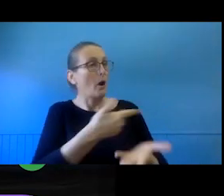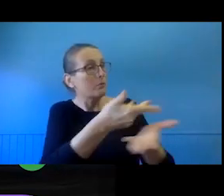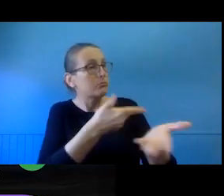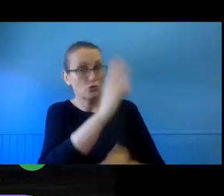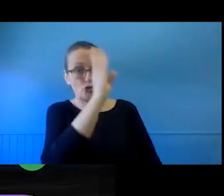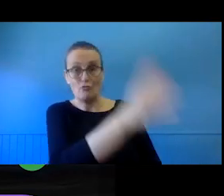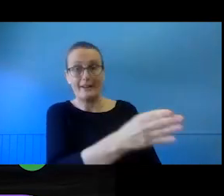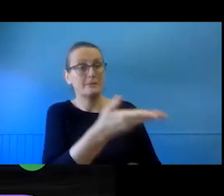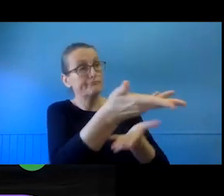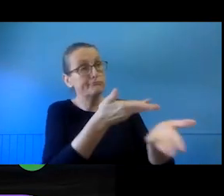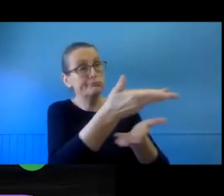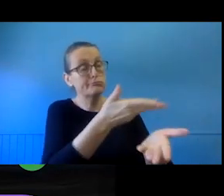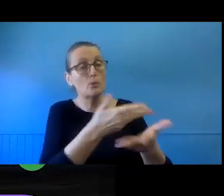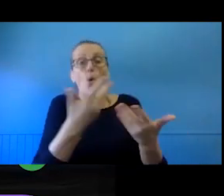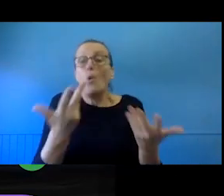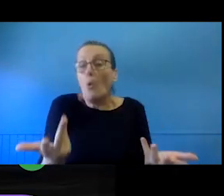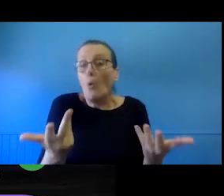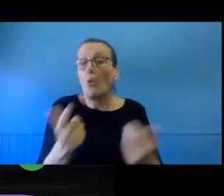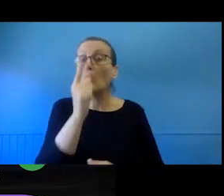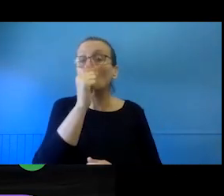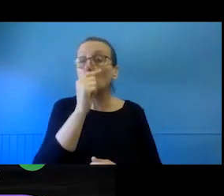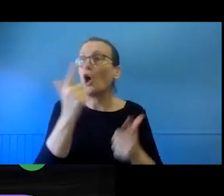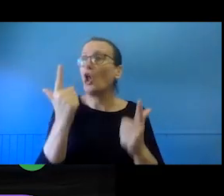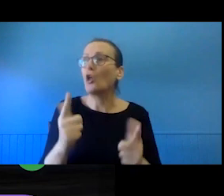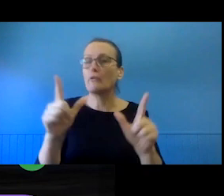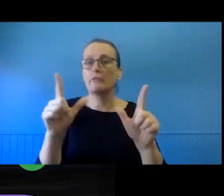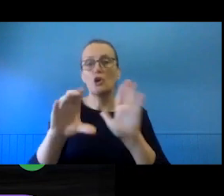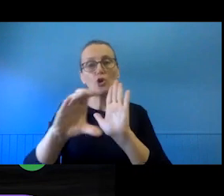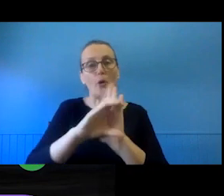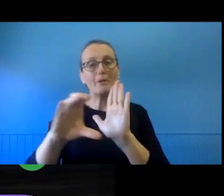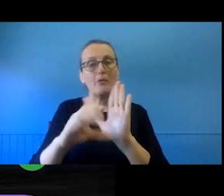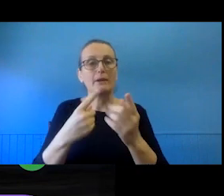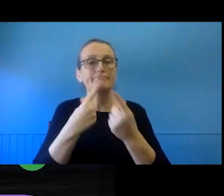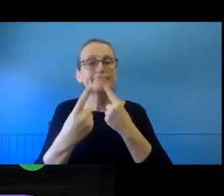But similarly, a lot of copyright material may also have third party material in it.